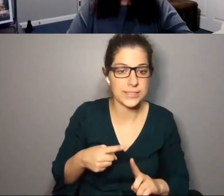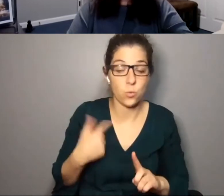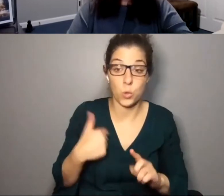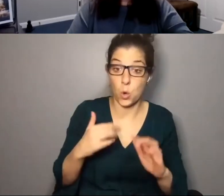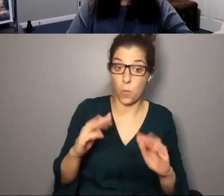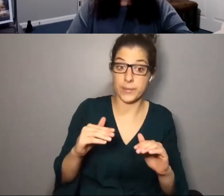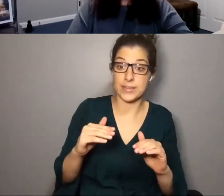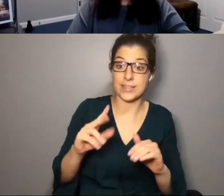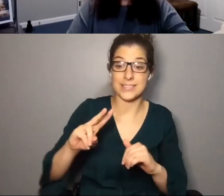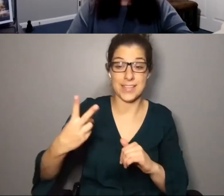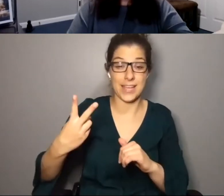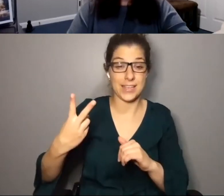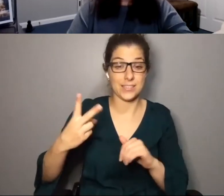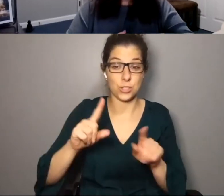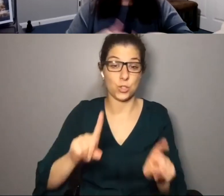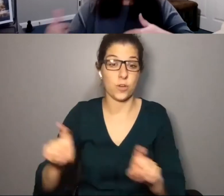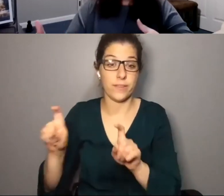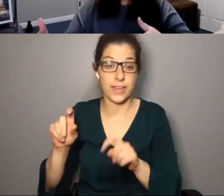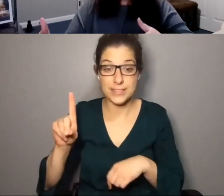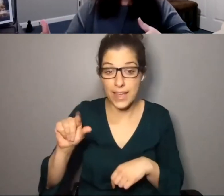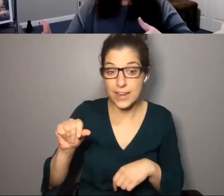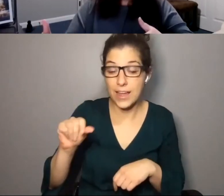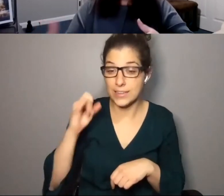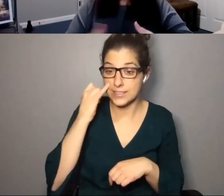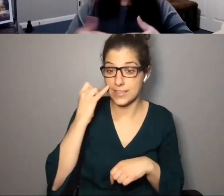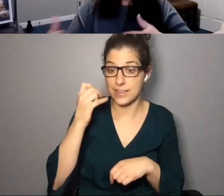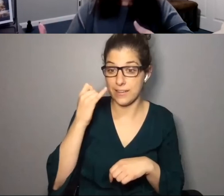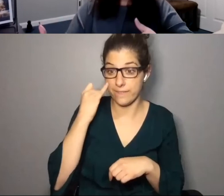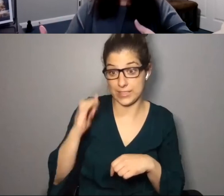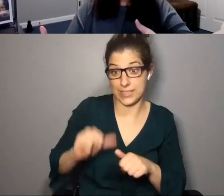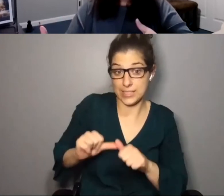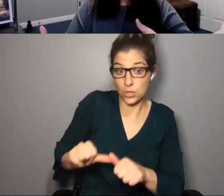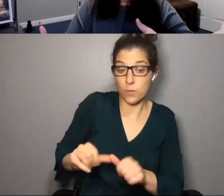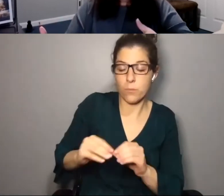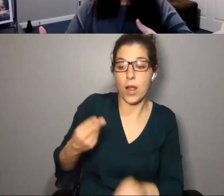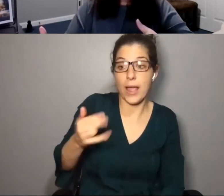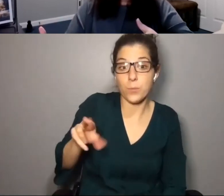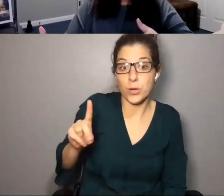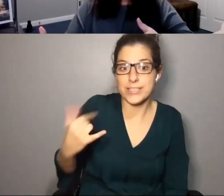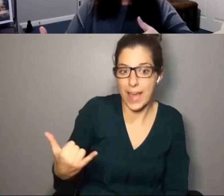amazing purposes. We're hoping to go in and do a second round of survey data as it's continuing